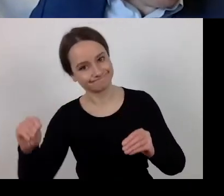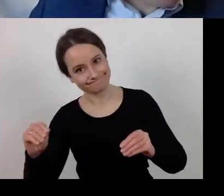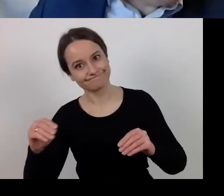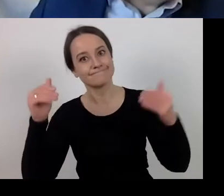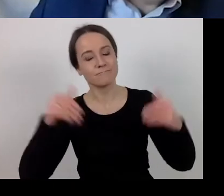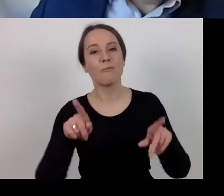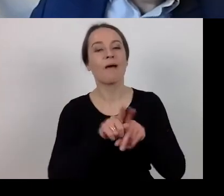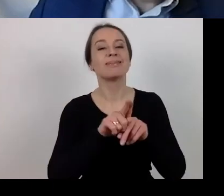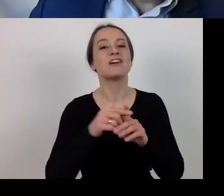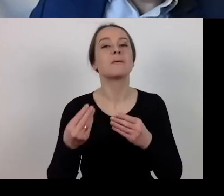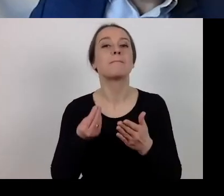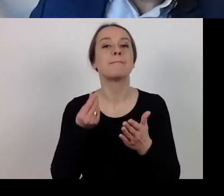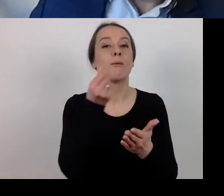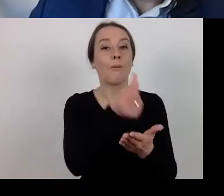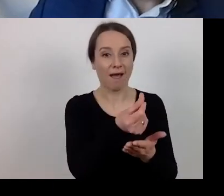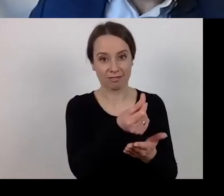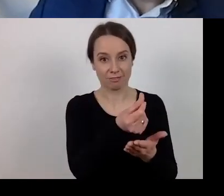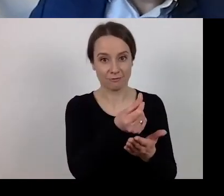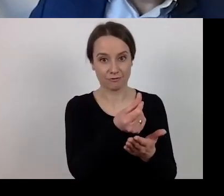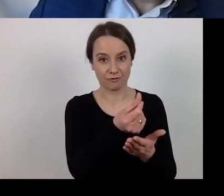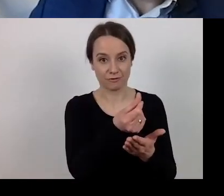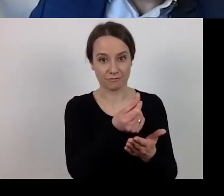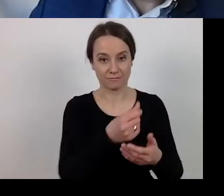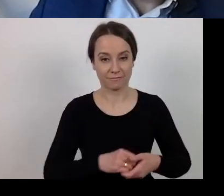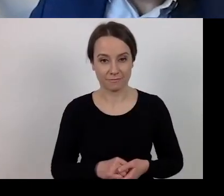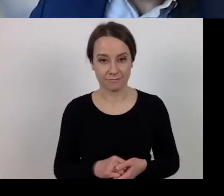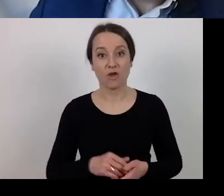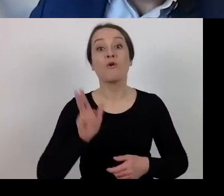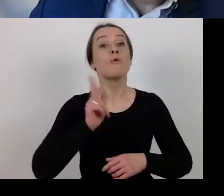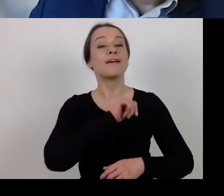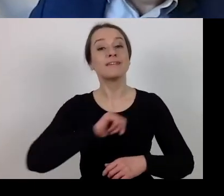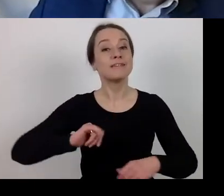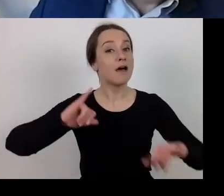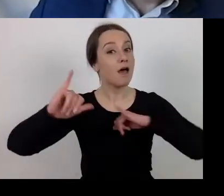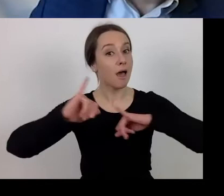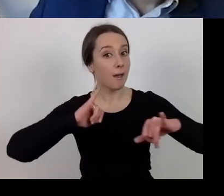In the case of public self-government bodies,